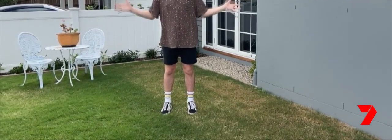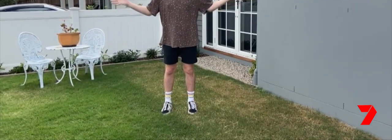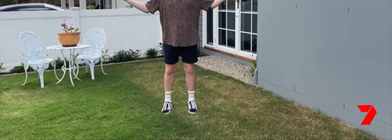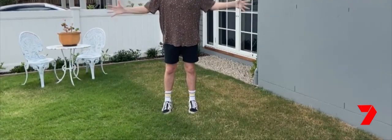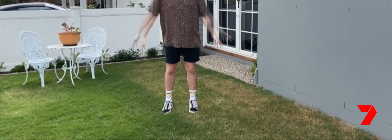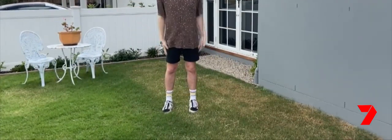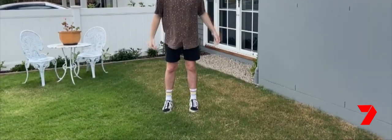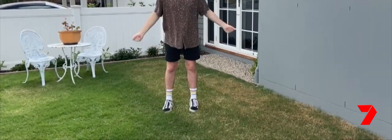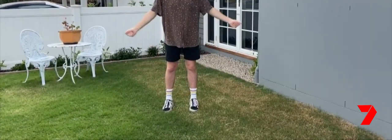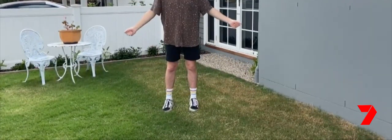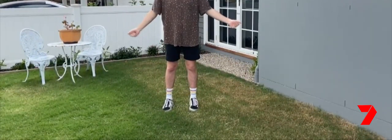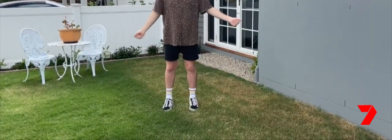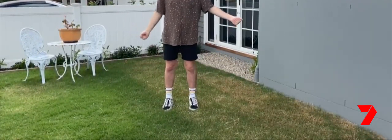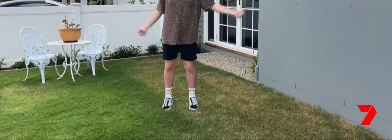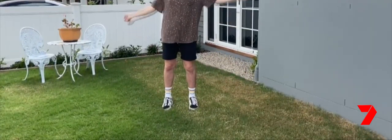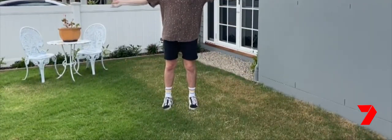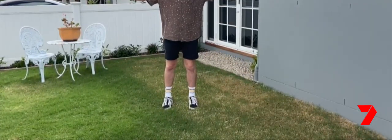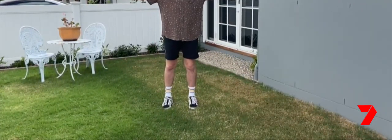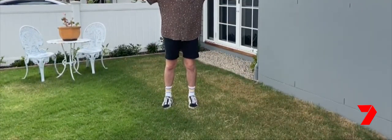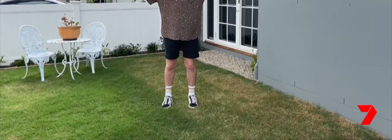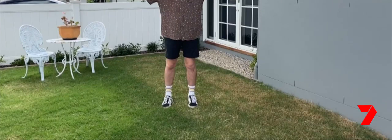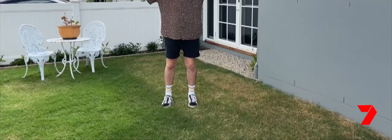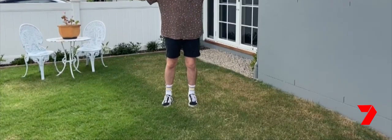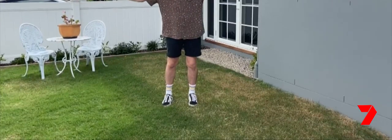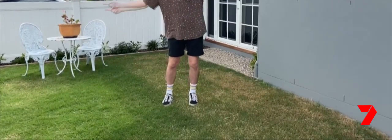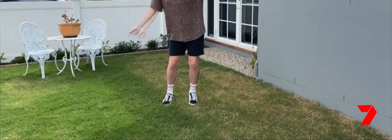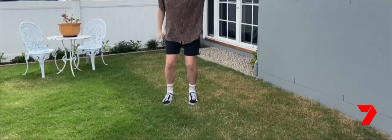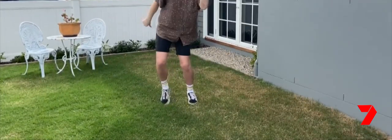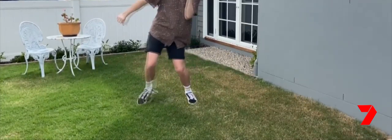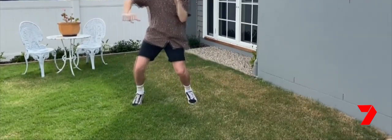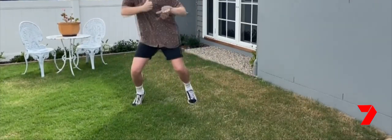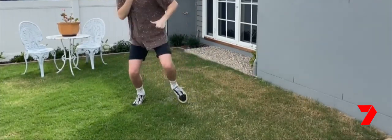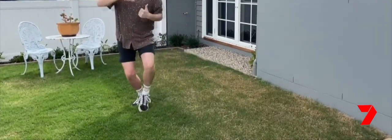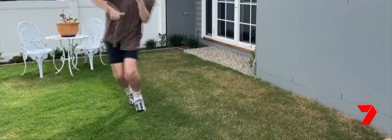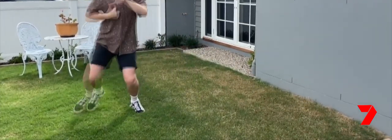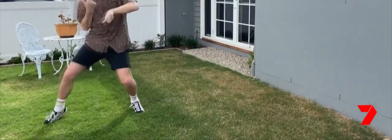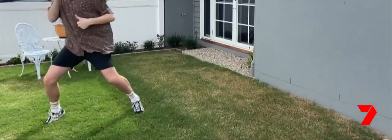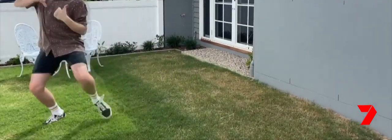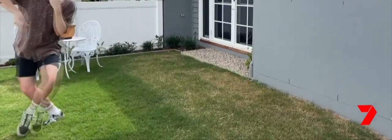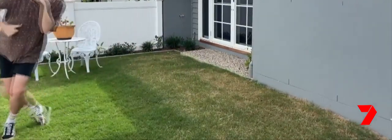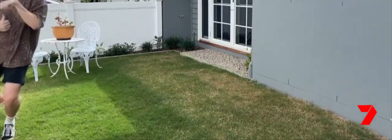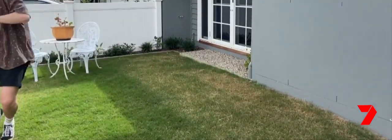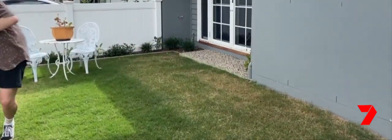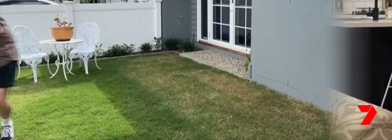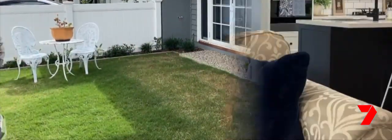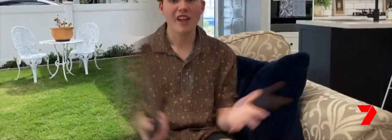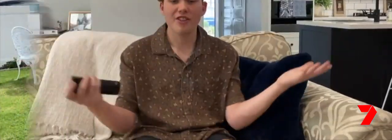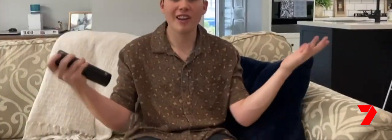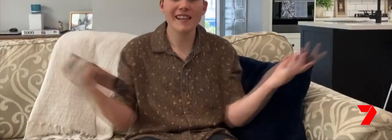Move your body on walks in the neighbourhood, or dancing in the yard to your favourite song. [vocalising woo's] Thirdly,